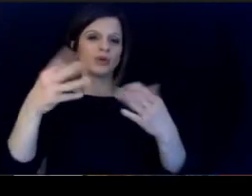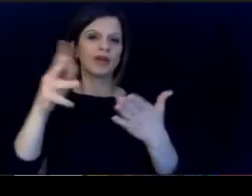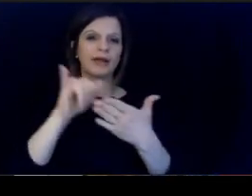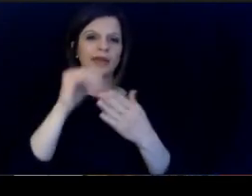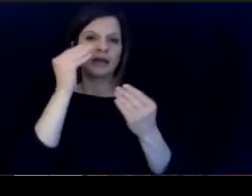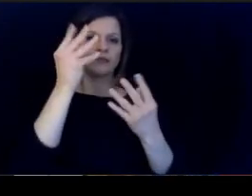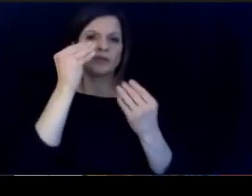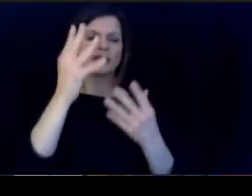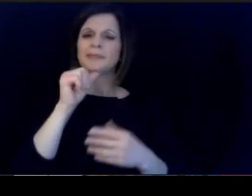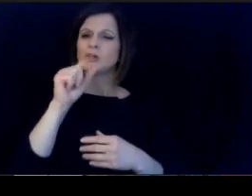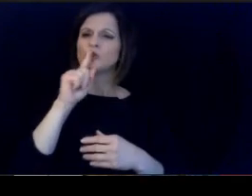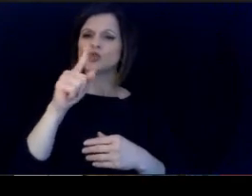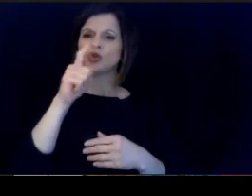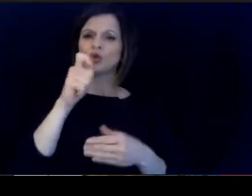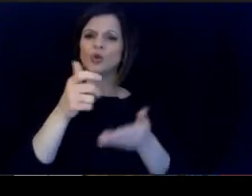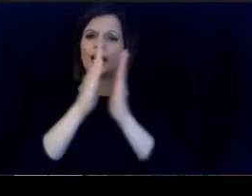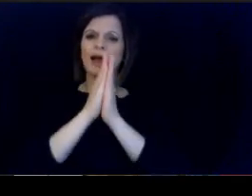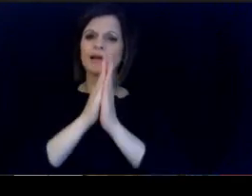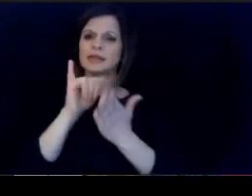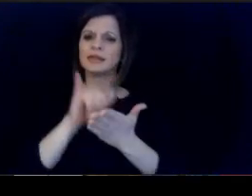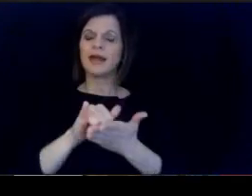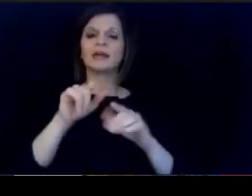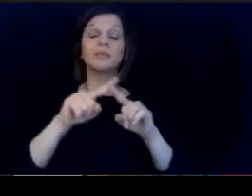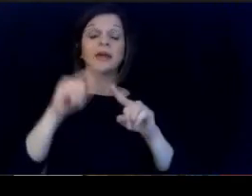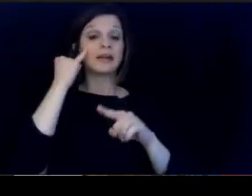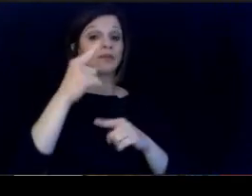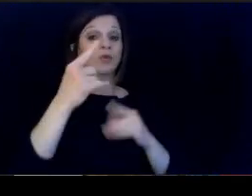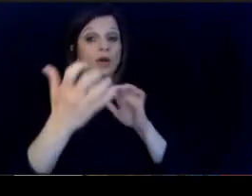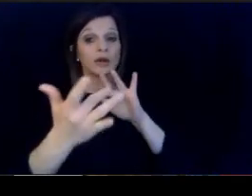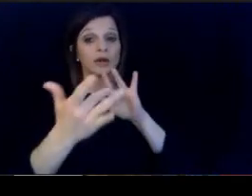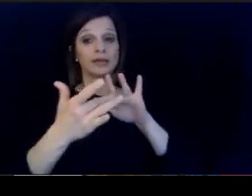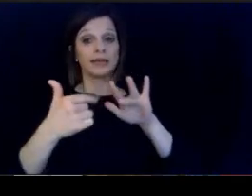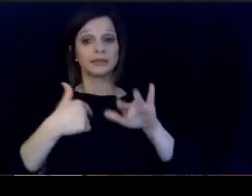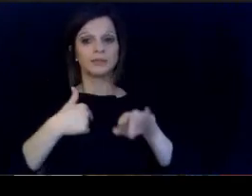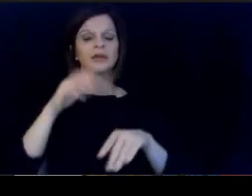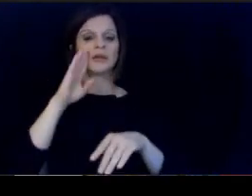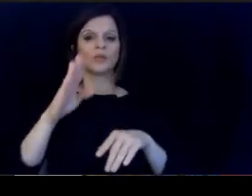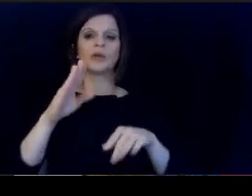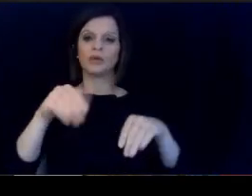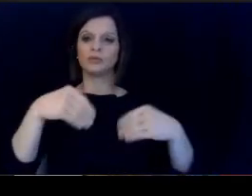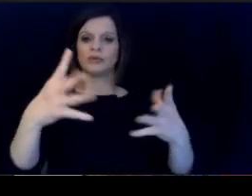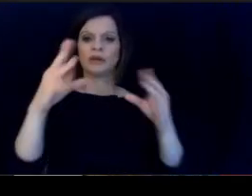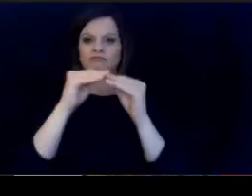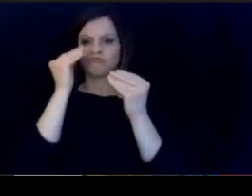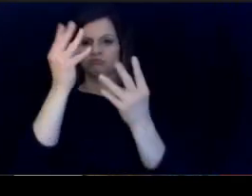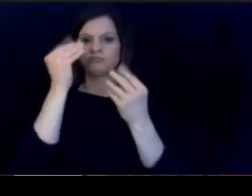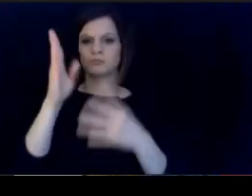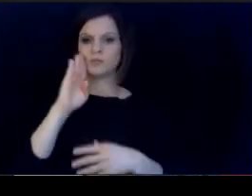and I'm not sure who asked that question, but we can you. want to reach out to me and we can provide further information.